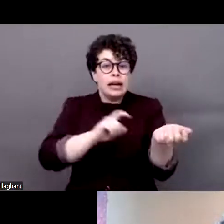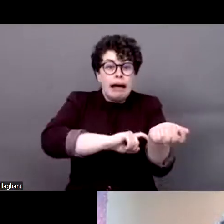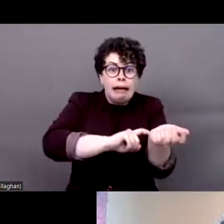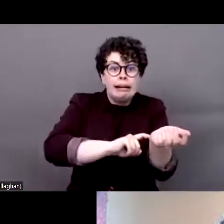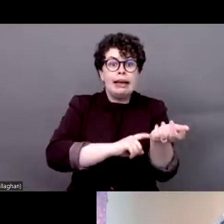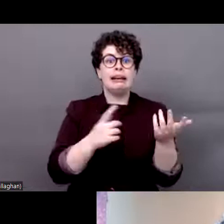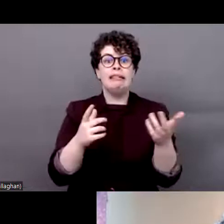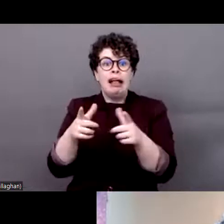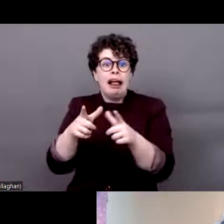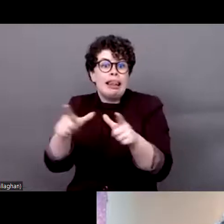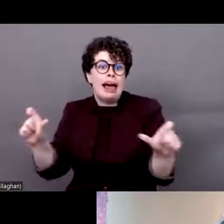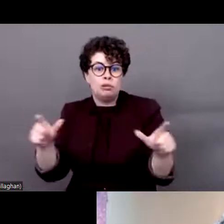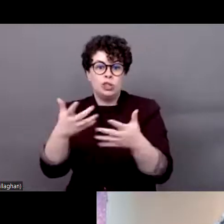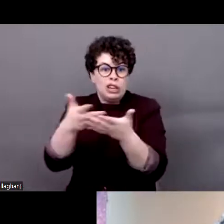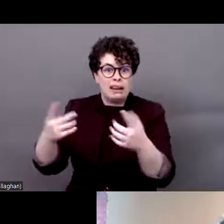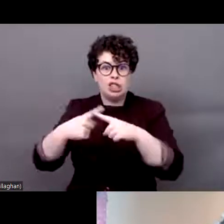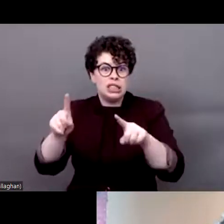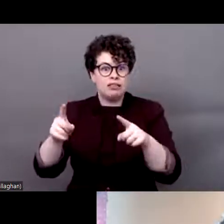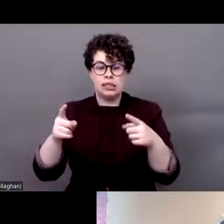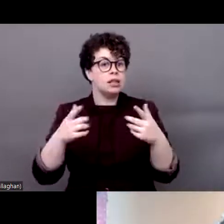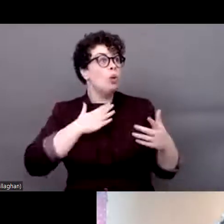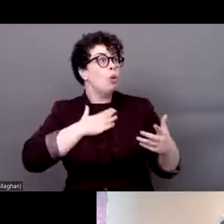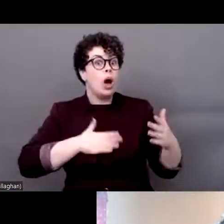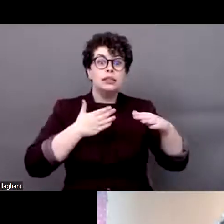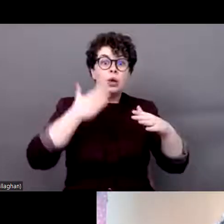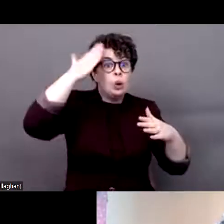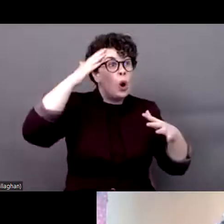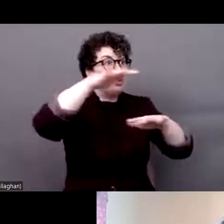have faced additional barriers in accessing information in their own